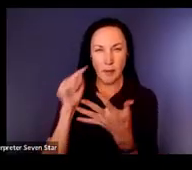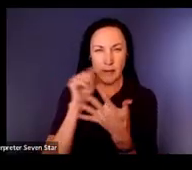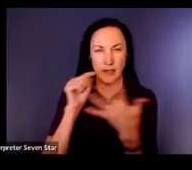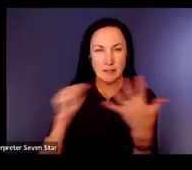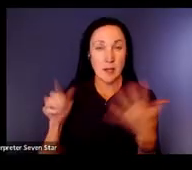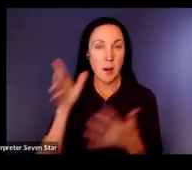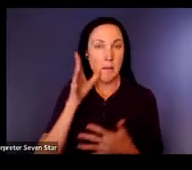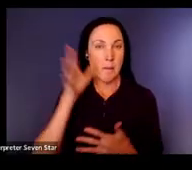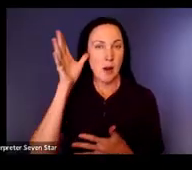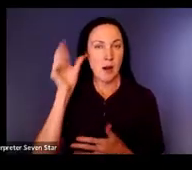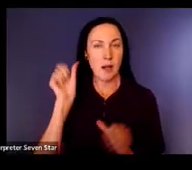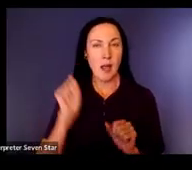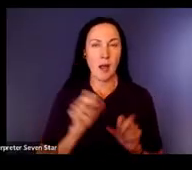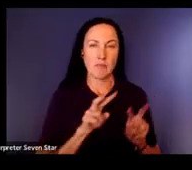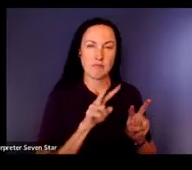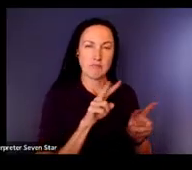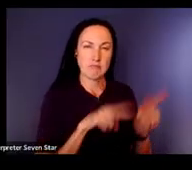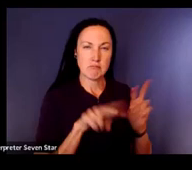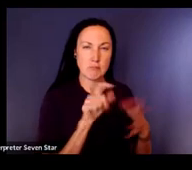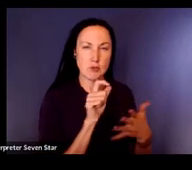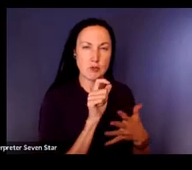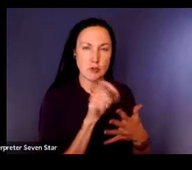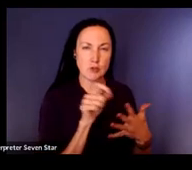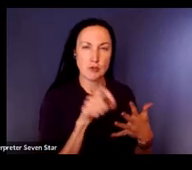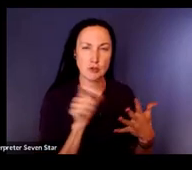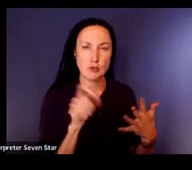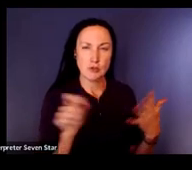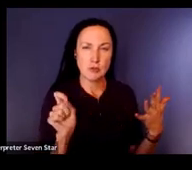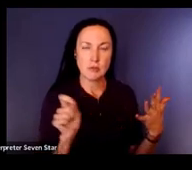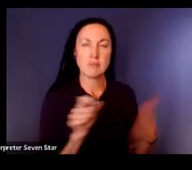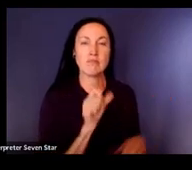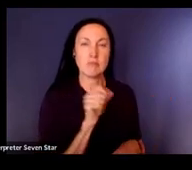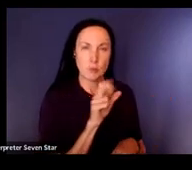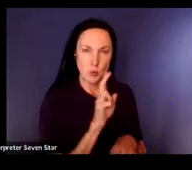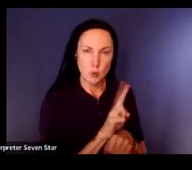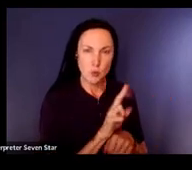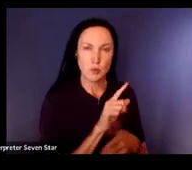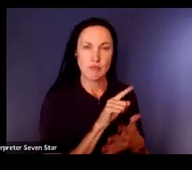can check off and say "this is how my child is communicating" and because sometimes parents